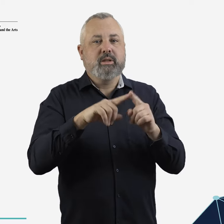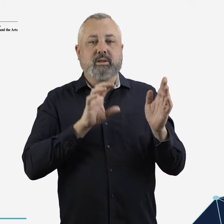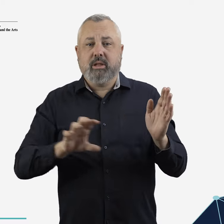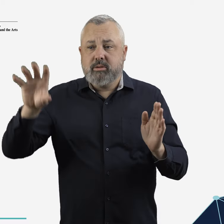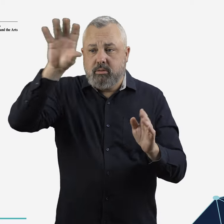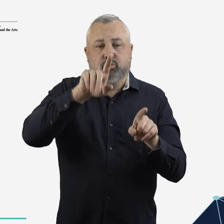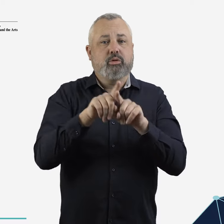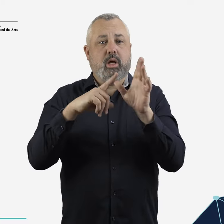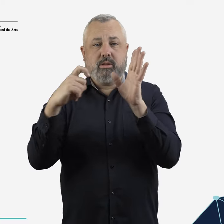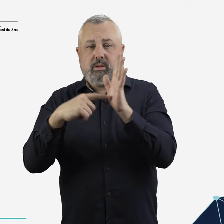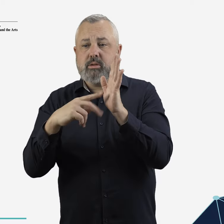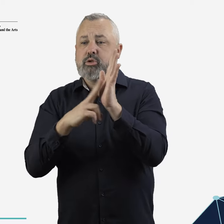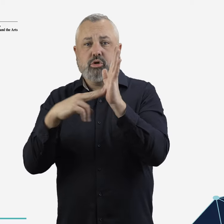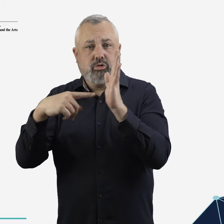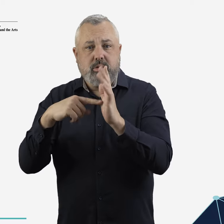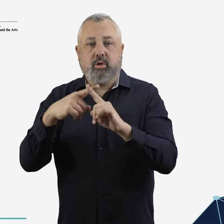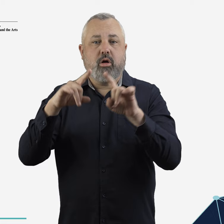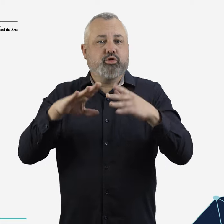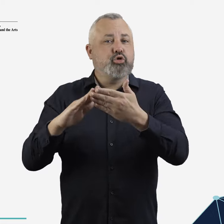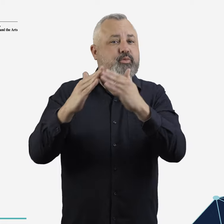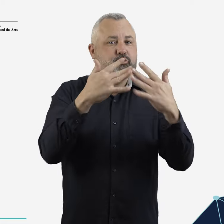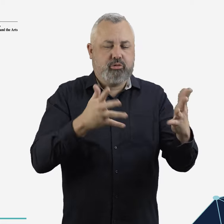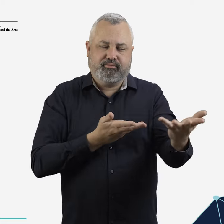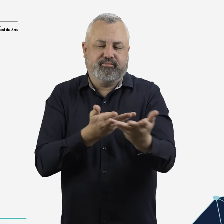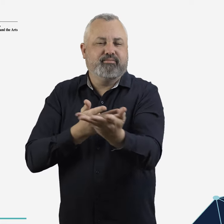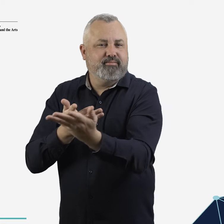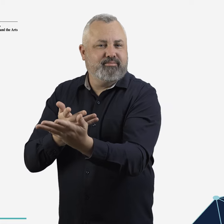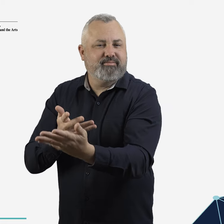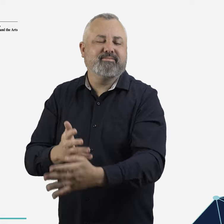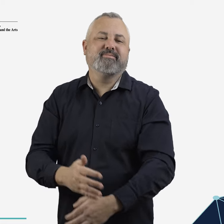state and territory governments, and Australian communities.